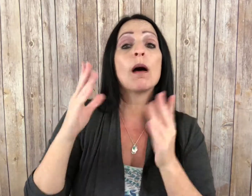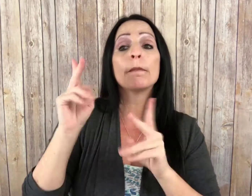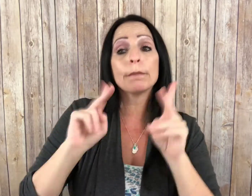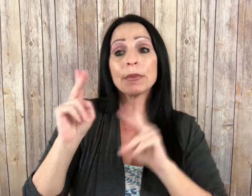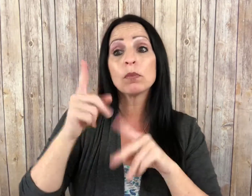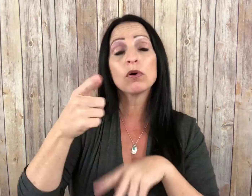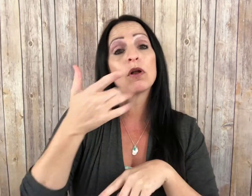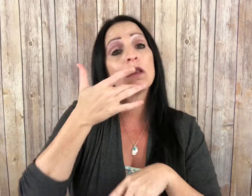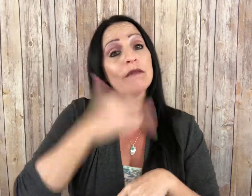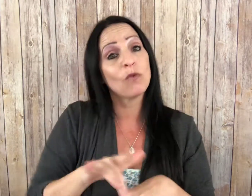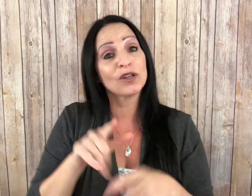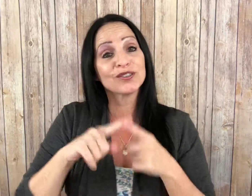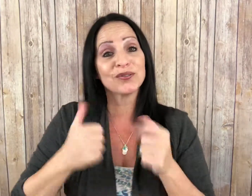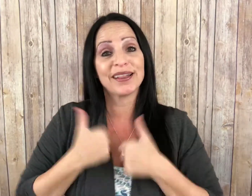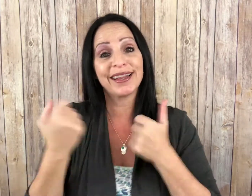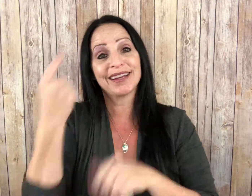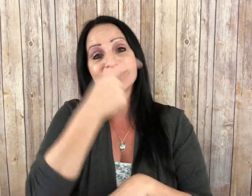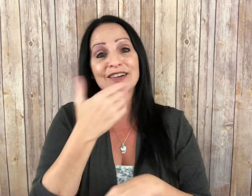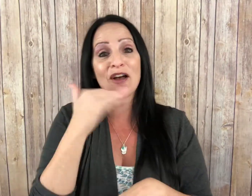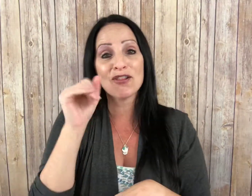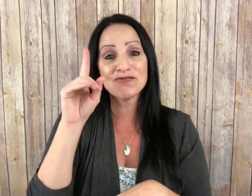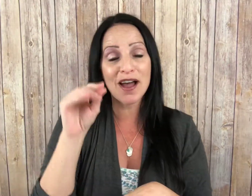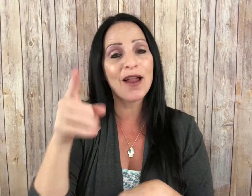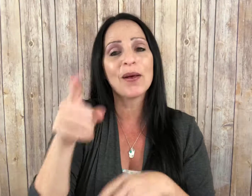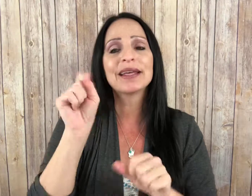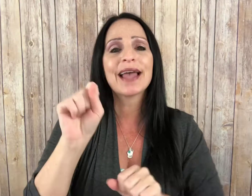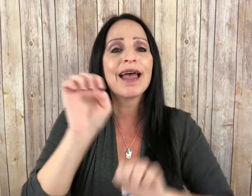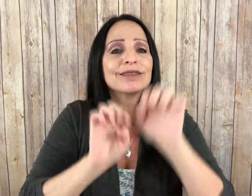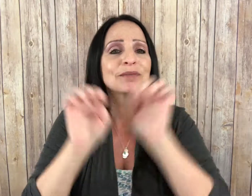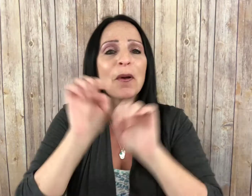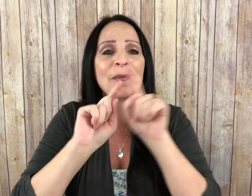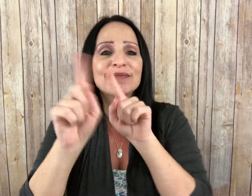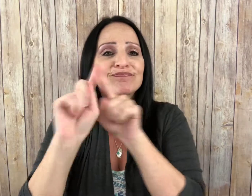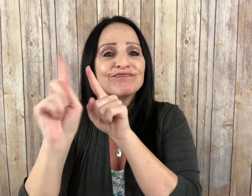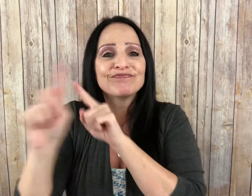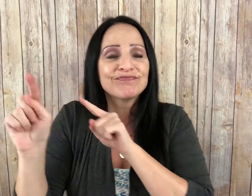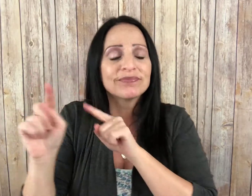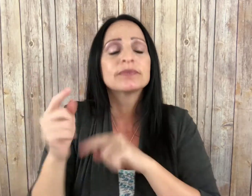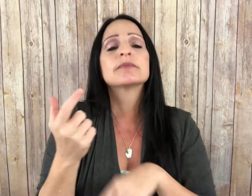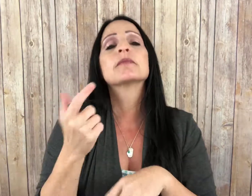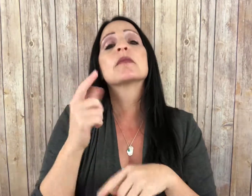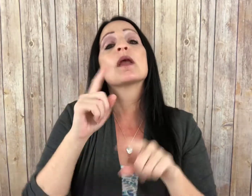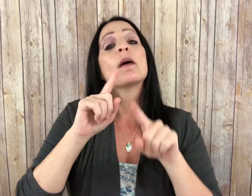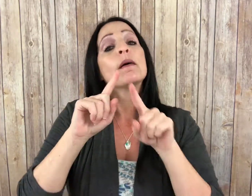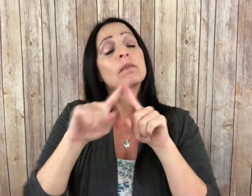Some are fortunate to live in the great state of Colorado where they can try different products.